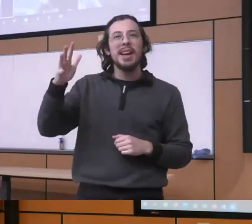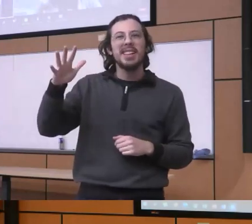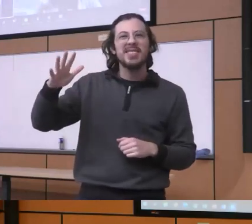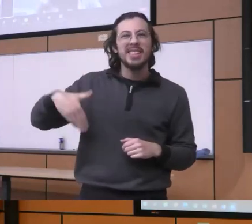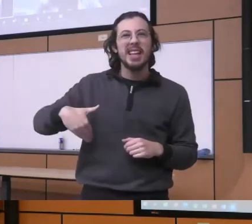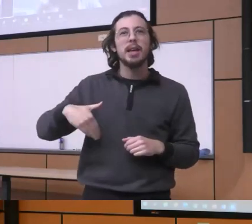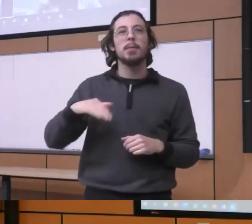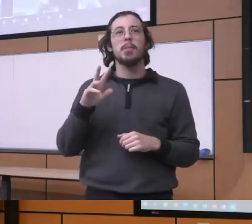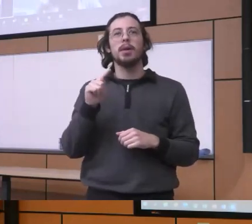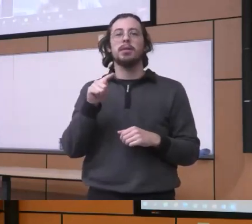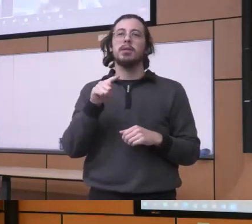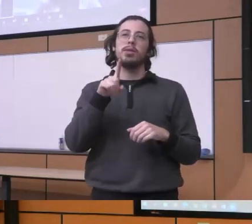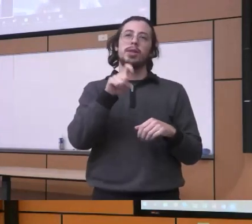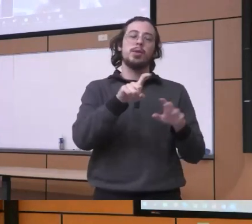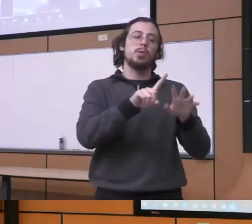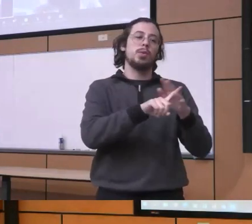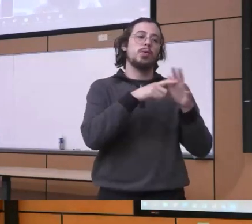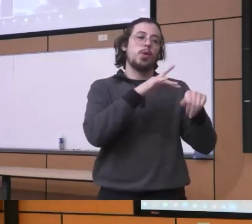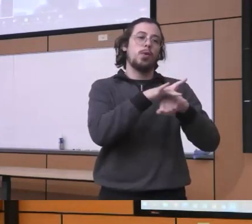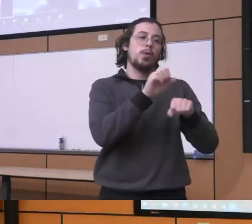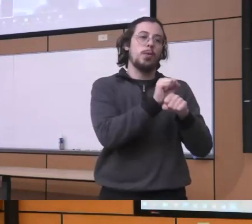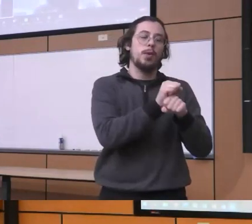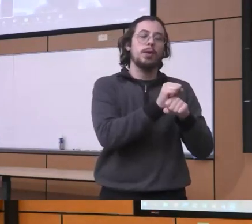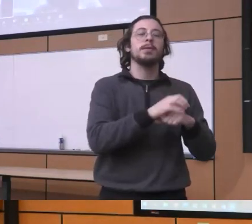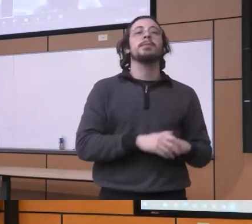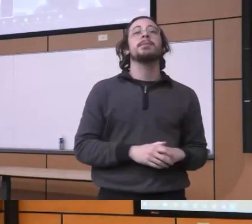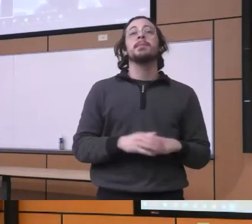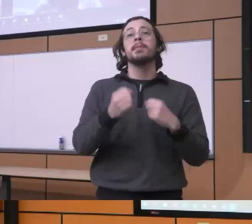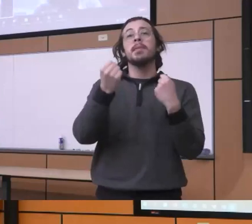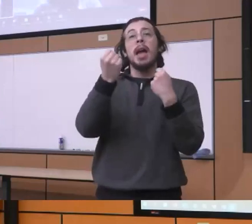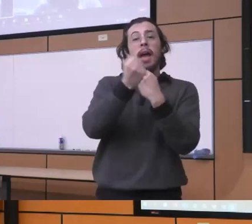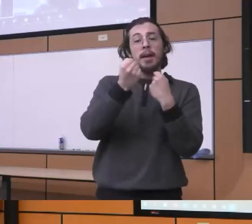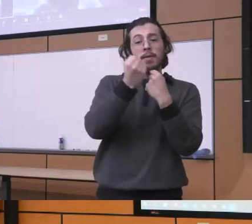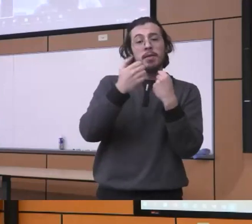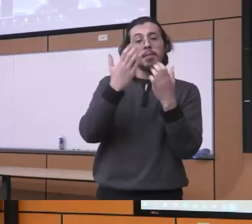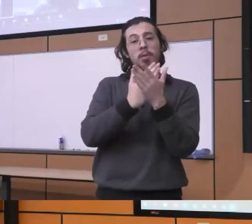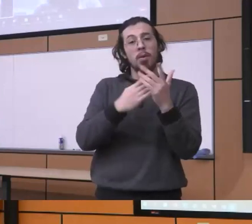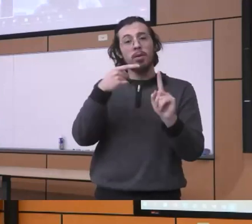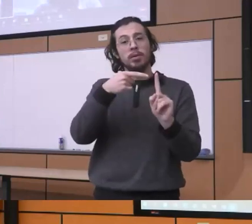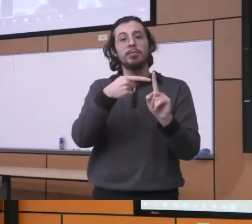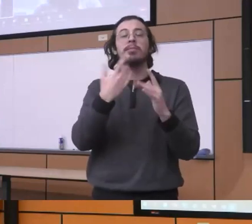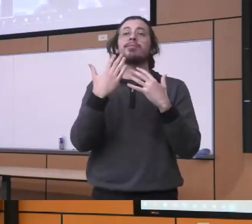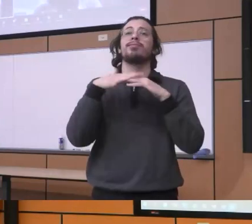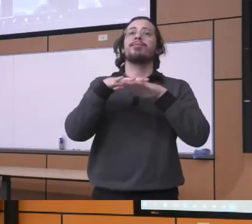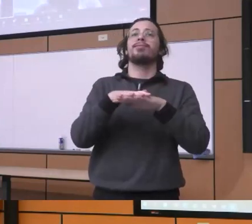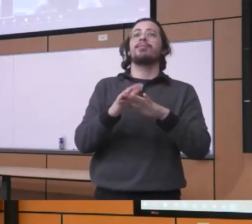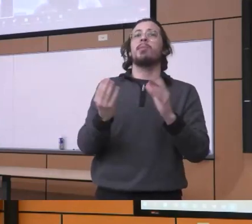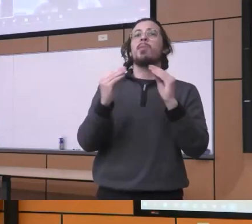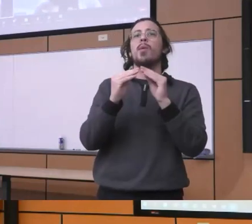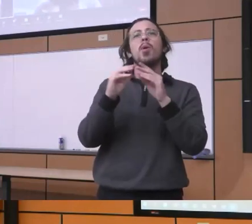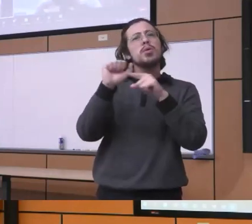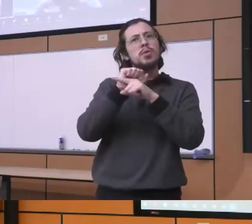really the work you know so I I mean the advocacy part the integration of more training I mean now